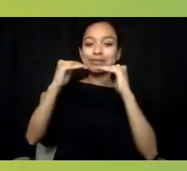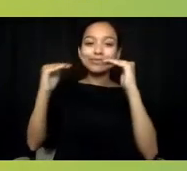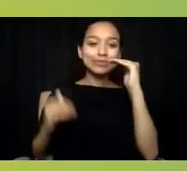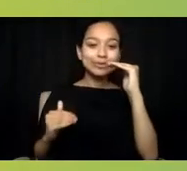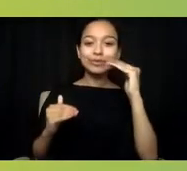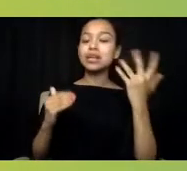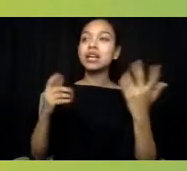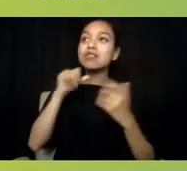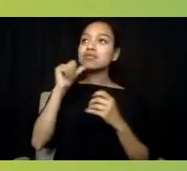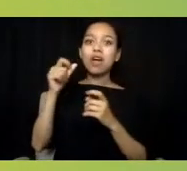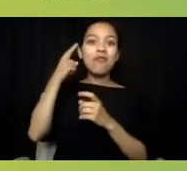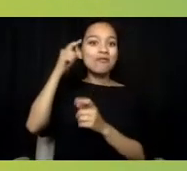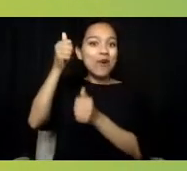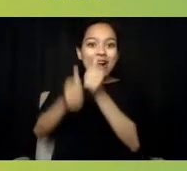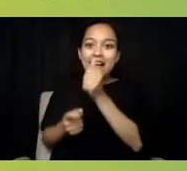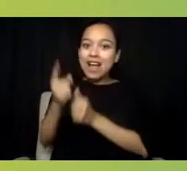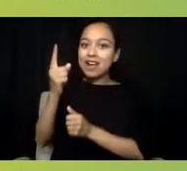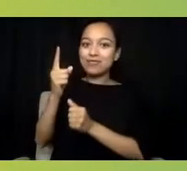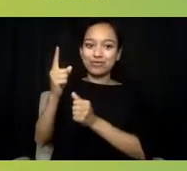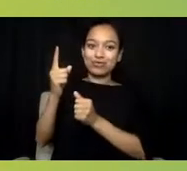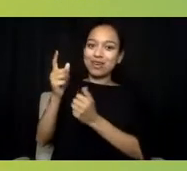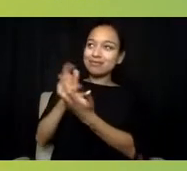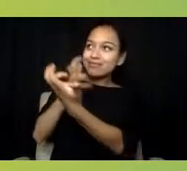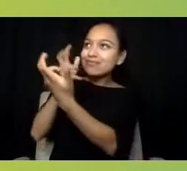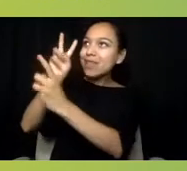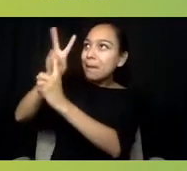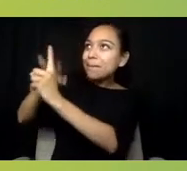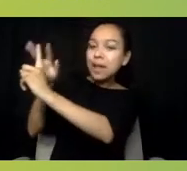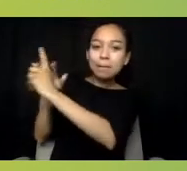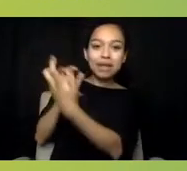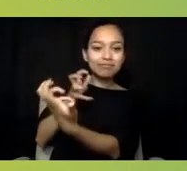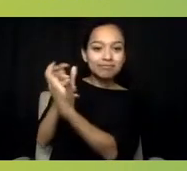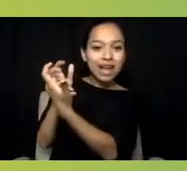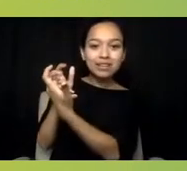but we can do that now, I think, as Honorable Patrick Kennedy shared.